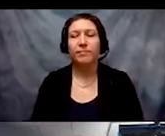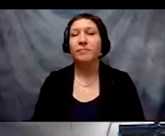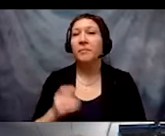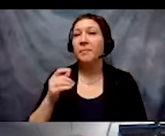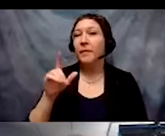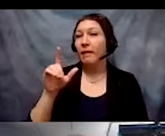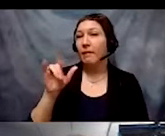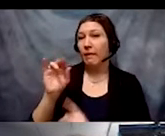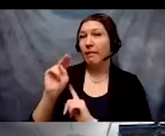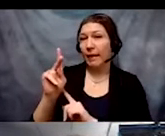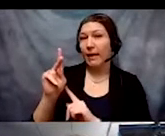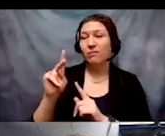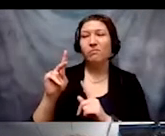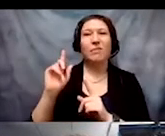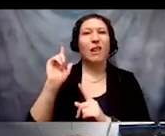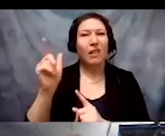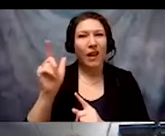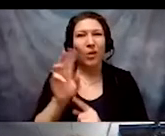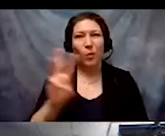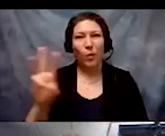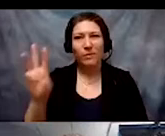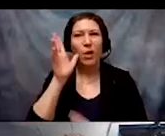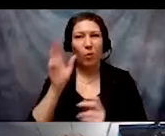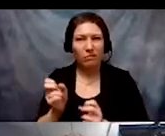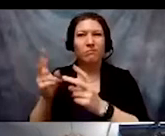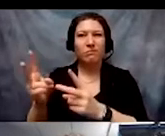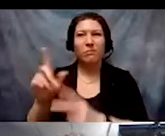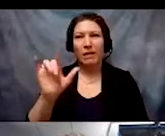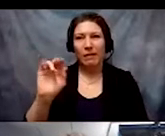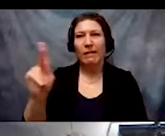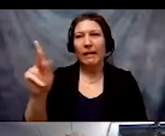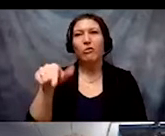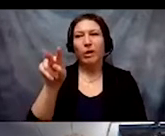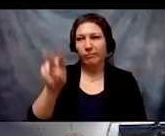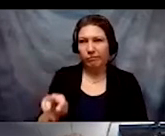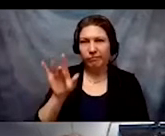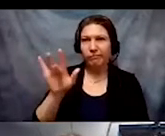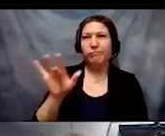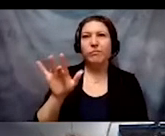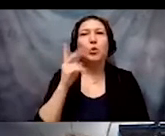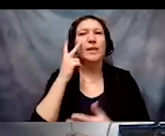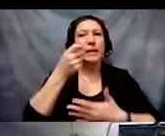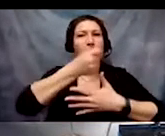the handout that we will provide that will define these ten concepts